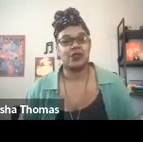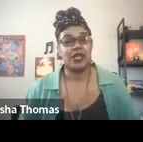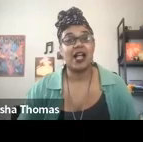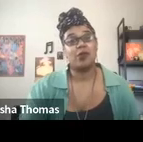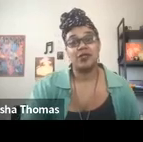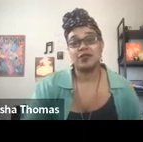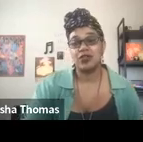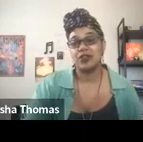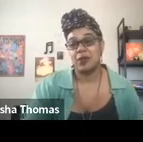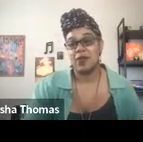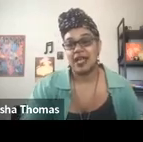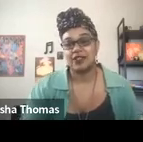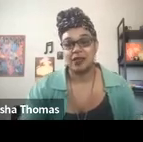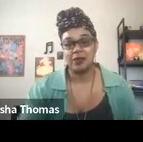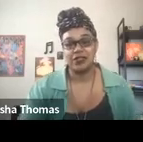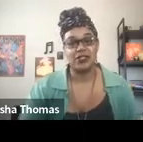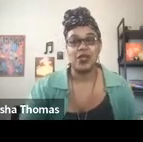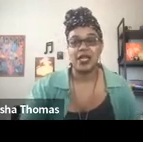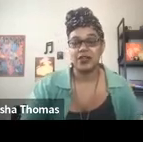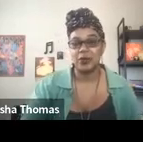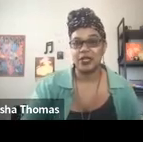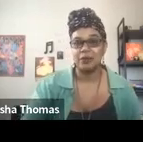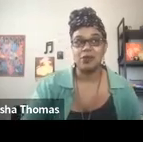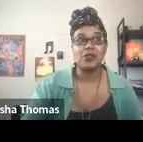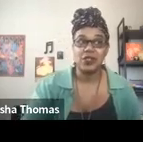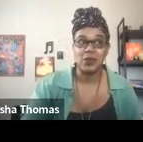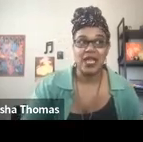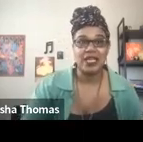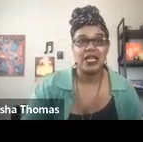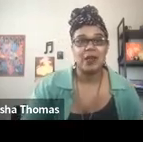And so, the album is emerging from that, to be able to do that in a really musical way,